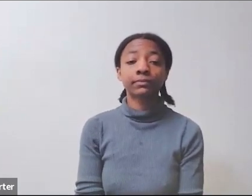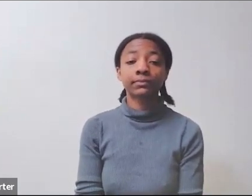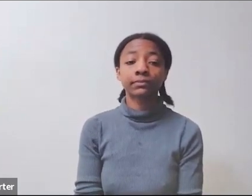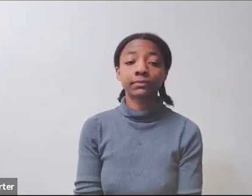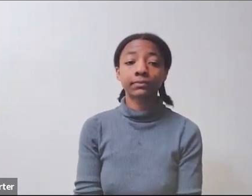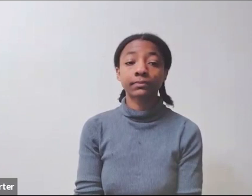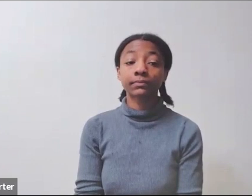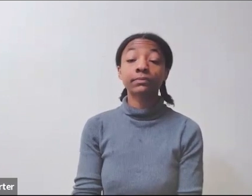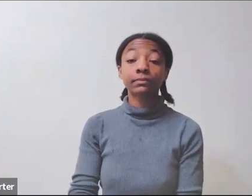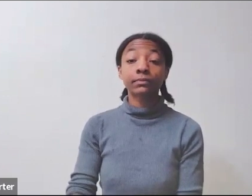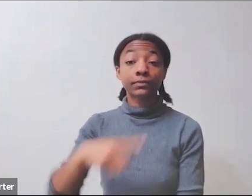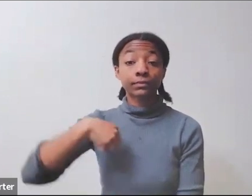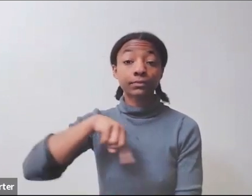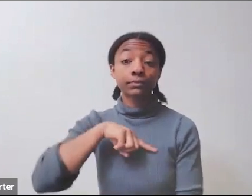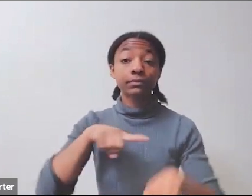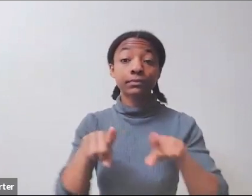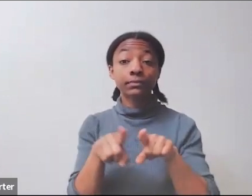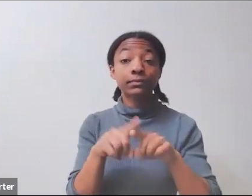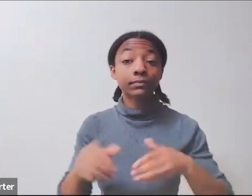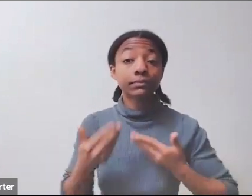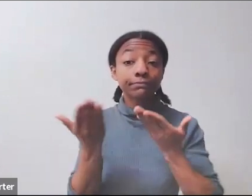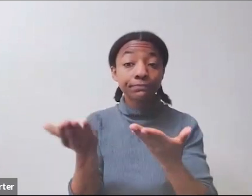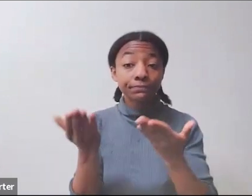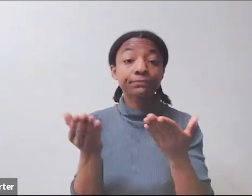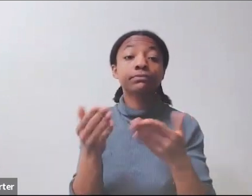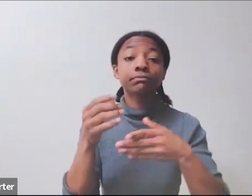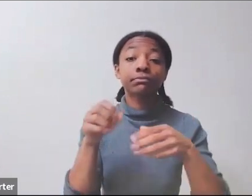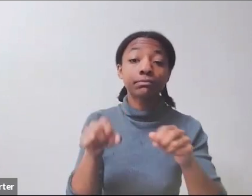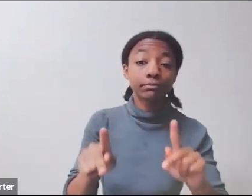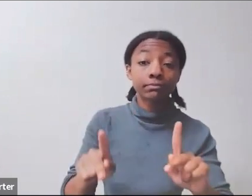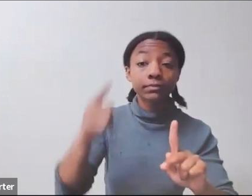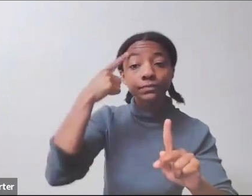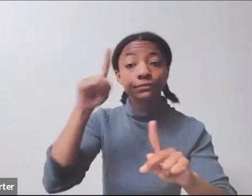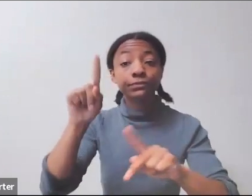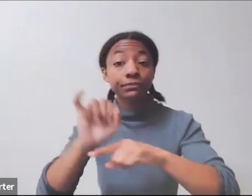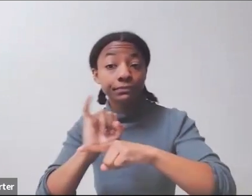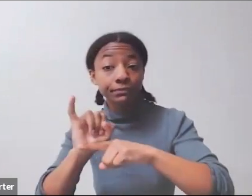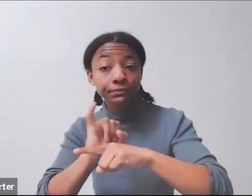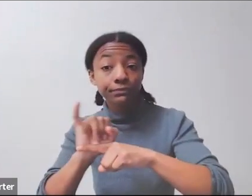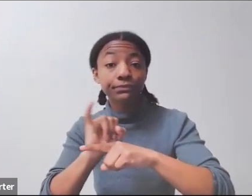I listed a bunch of these here. There's one that I just learned about today, that's not included, but it's specifically on science.